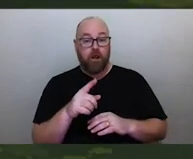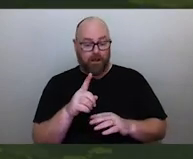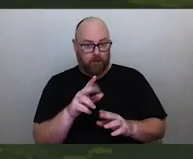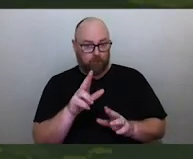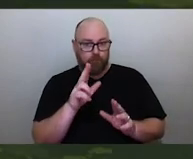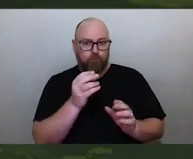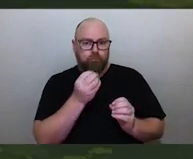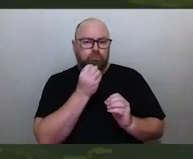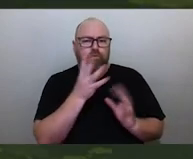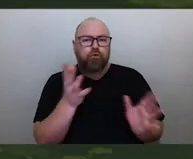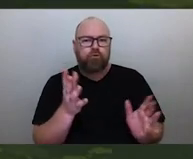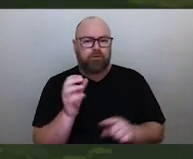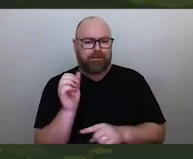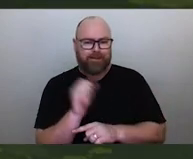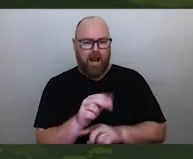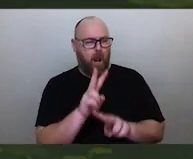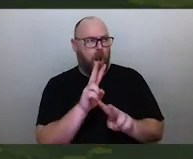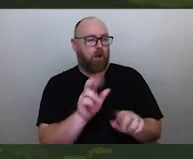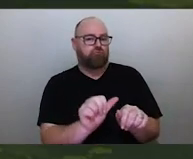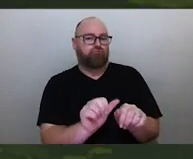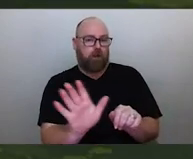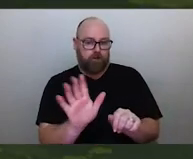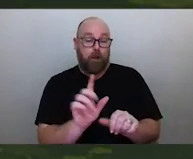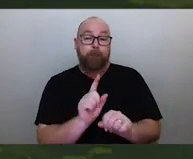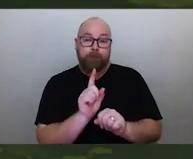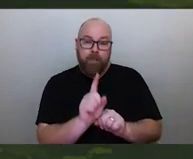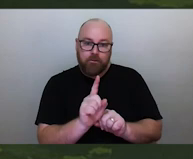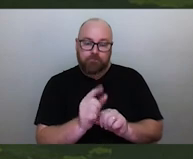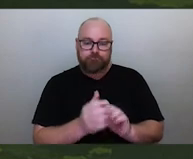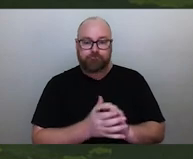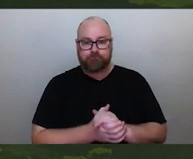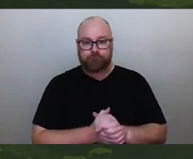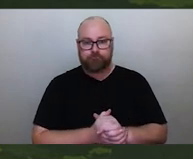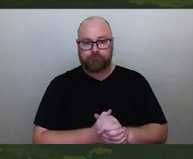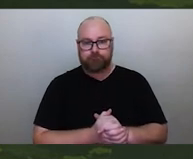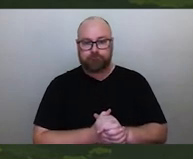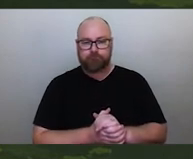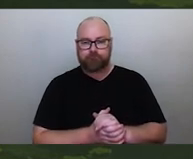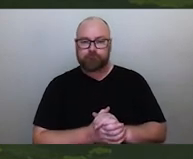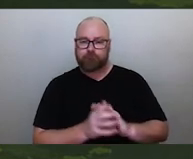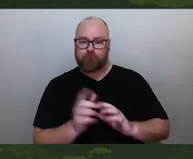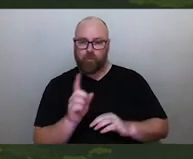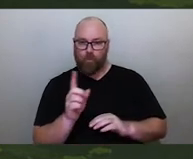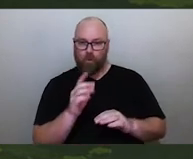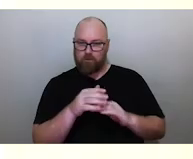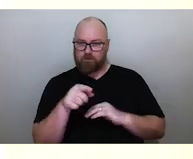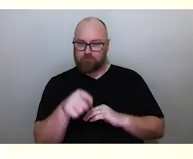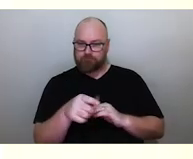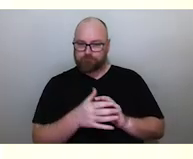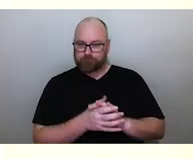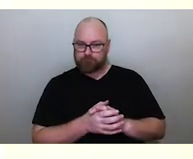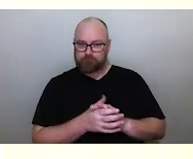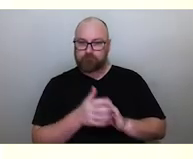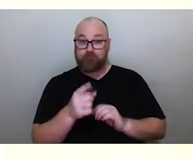There are certainly aesthetically appealing, but that's not necessarily the main point of them. The main point is they are delivering knowledge.